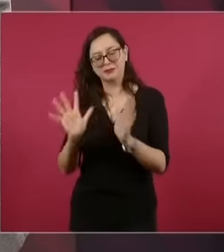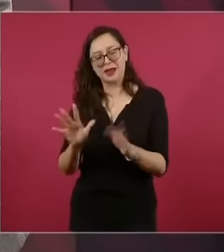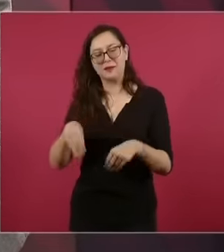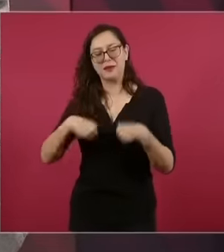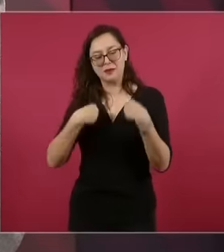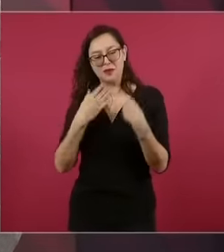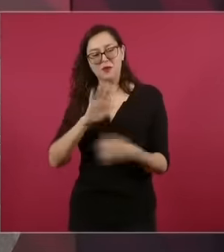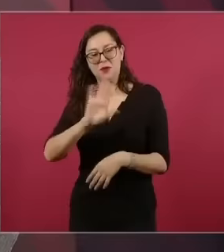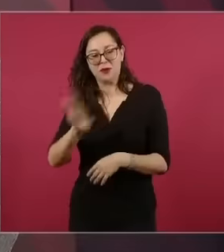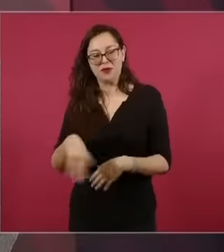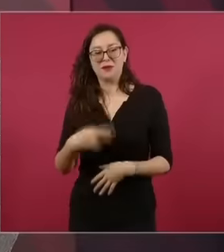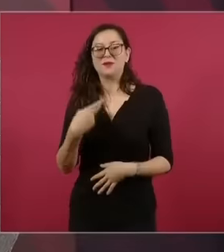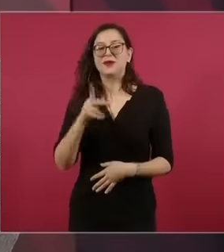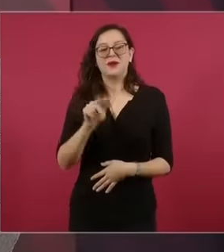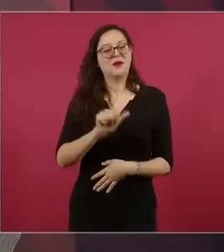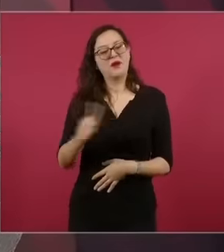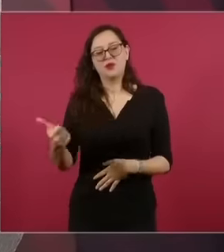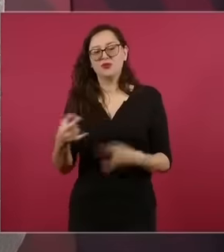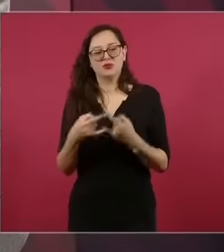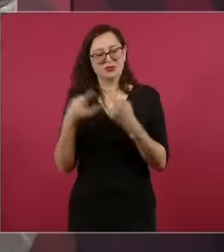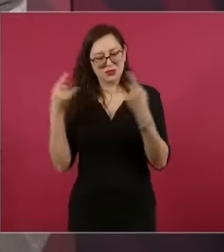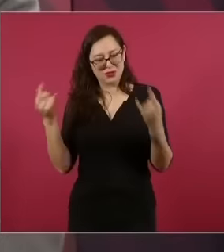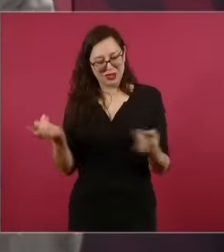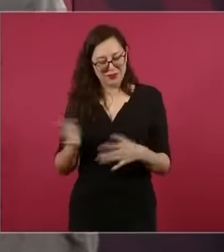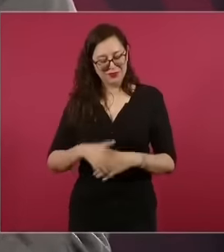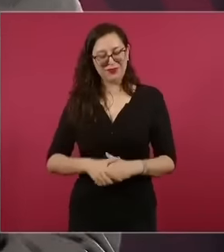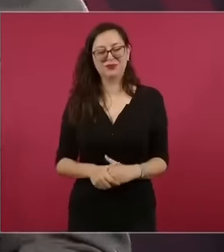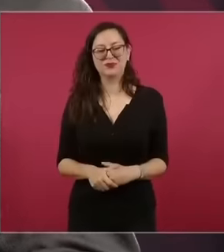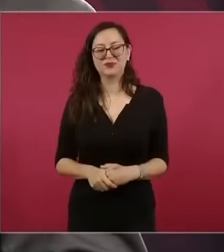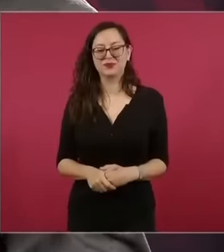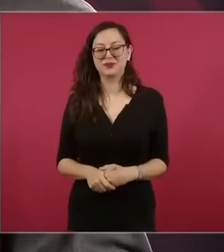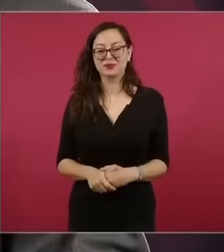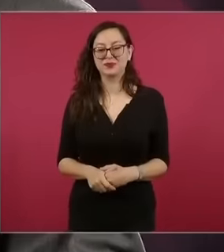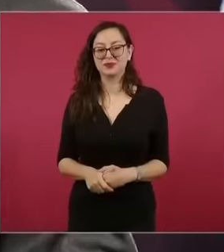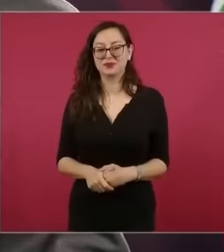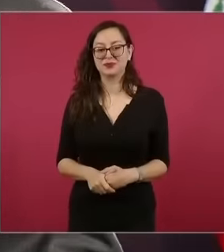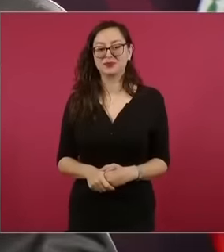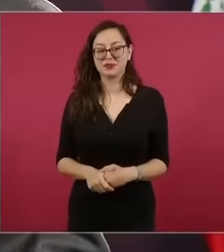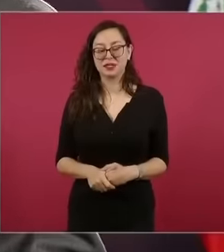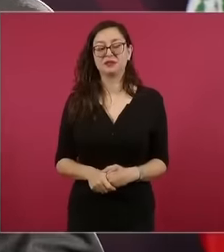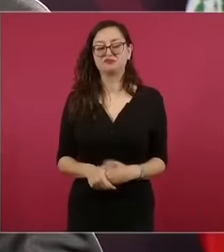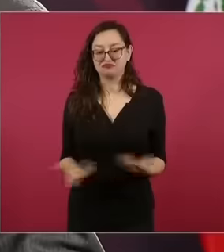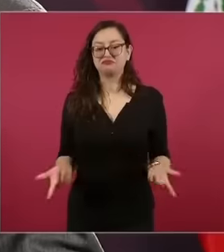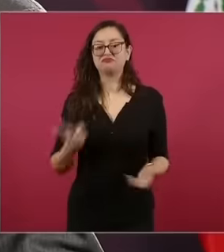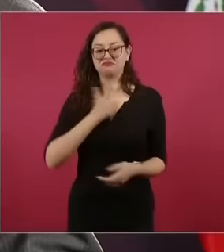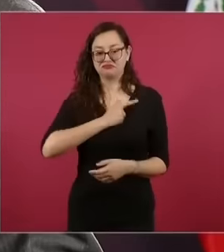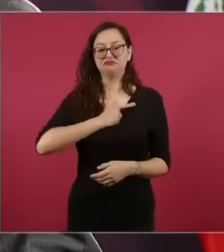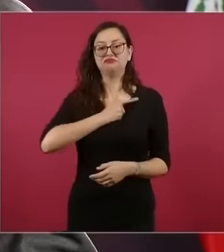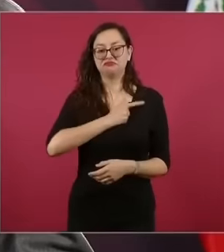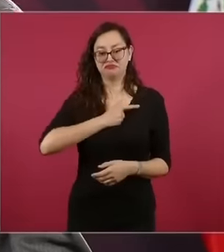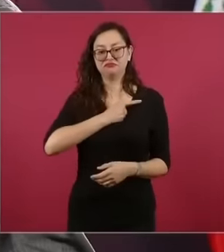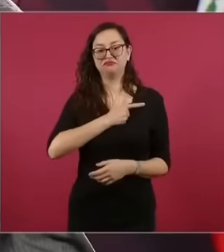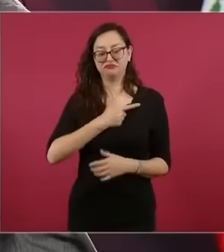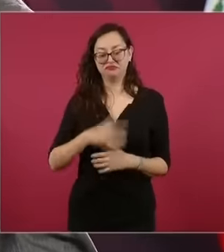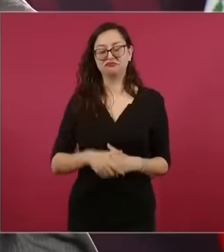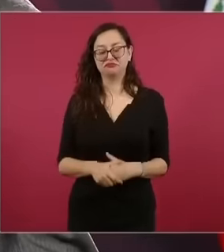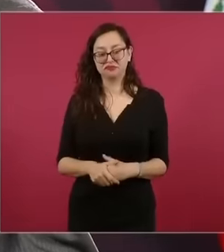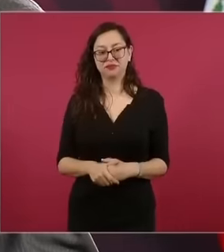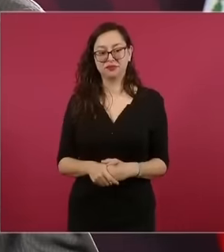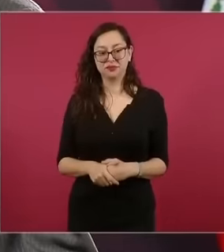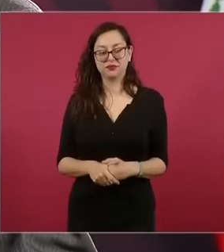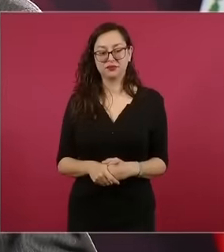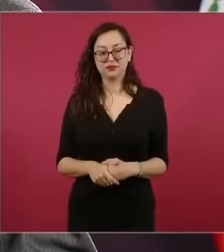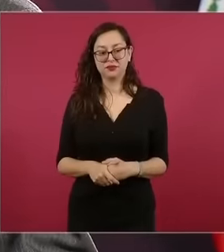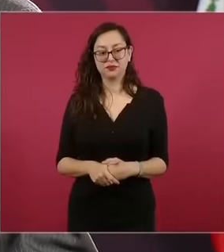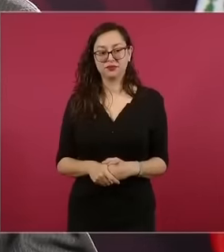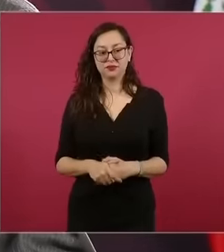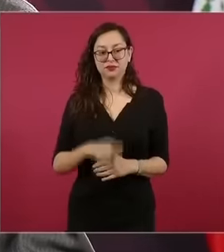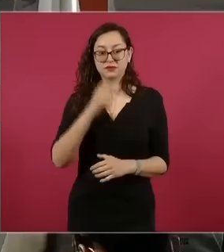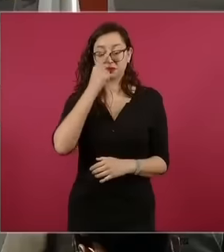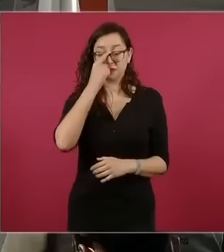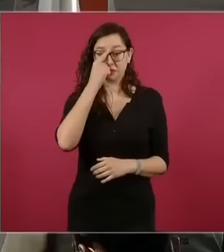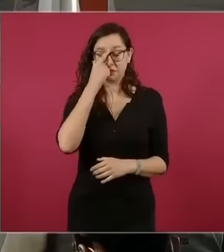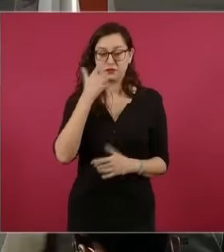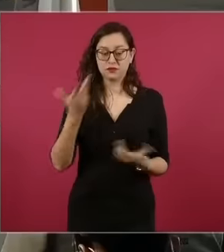but that is another thing but well, we are very happy that there is journalism